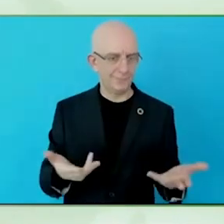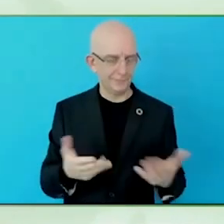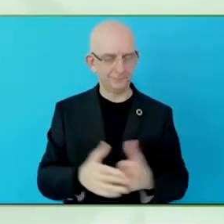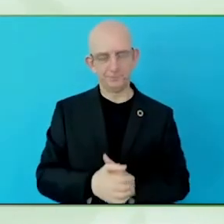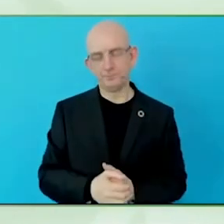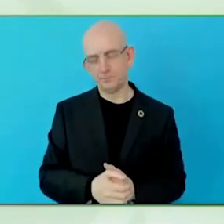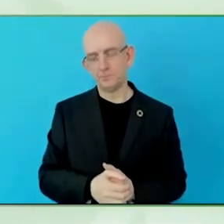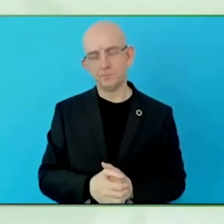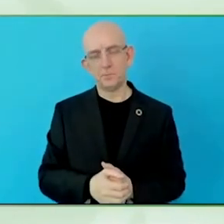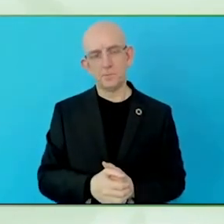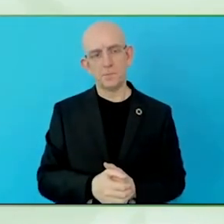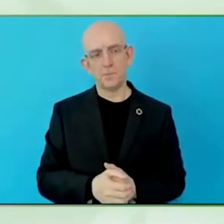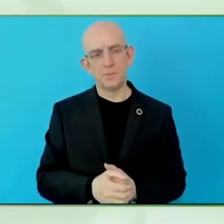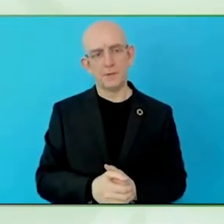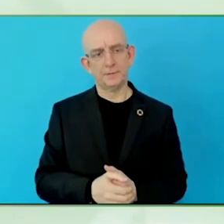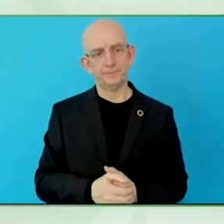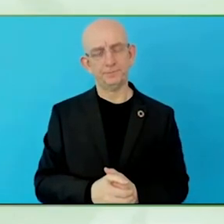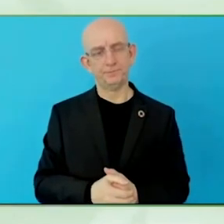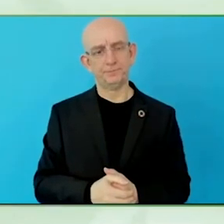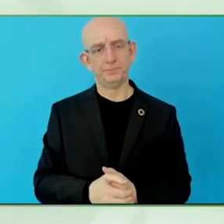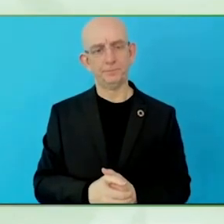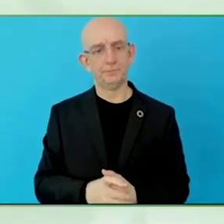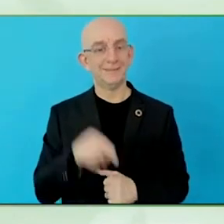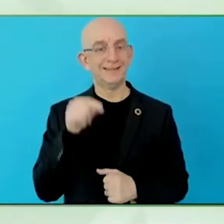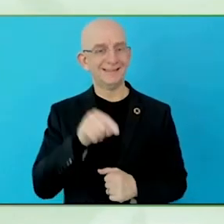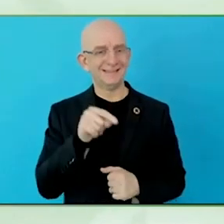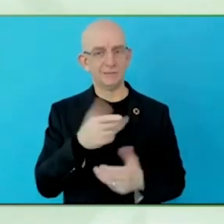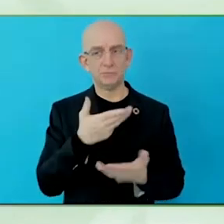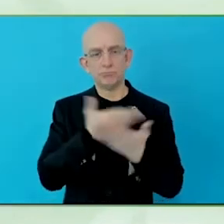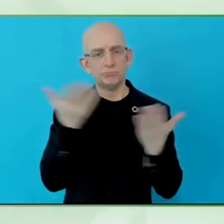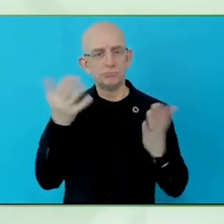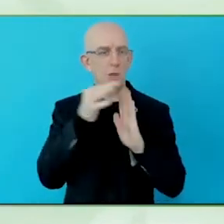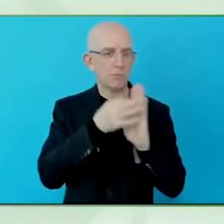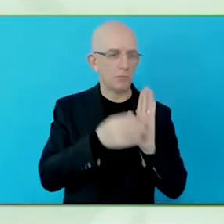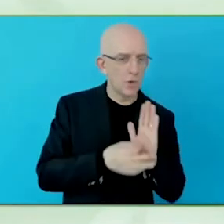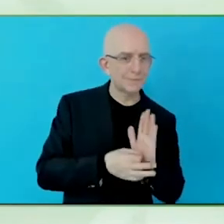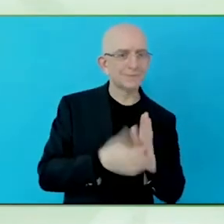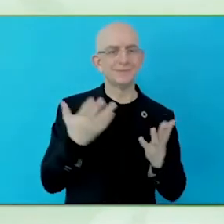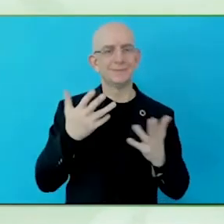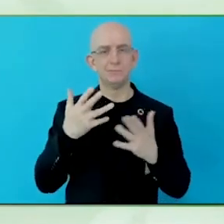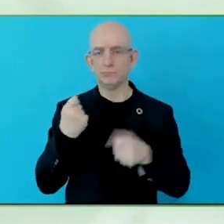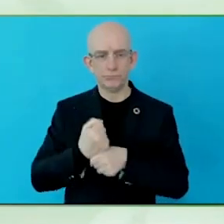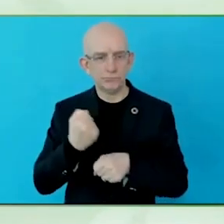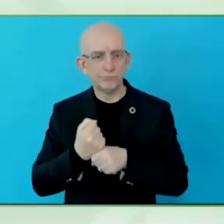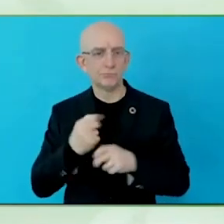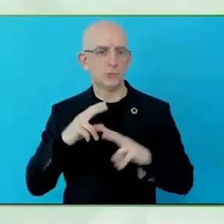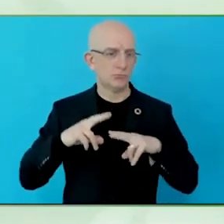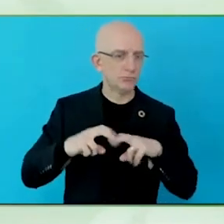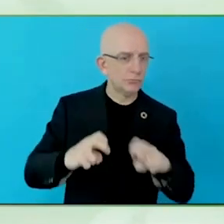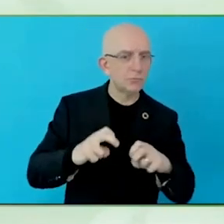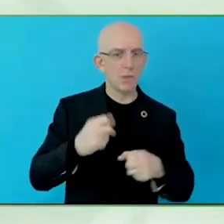as guiding evidence and that you pave the way for the discussion.